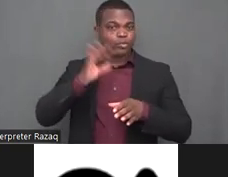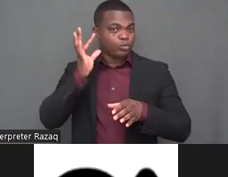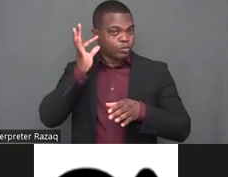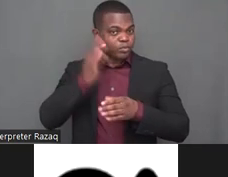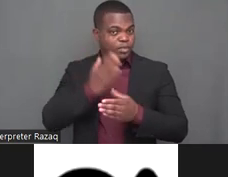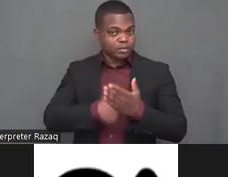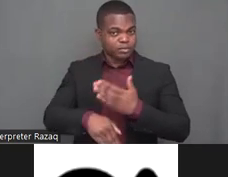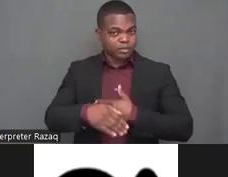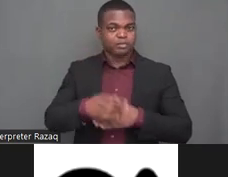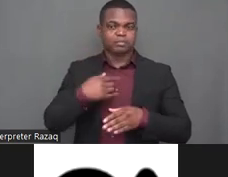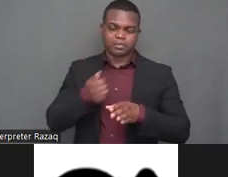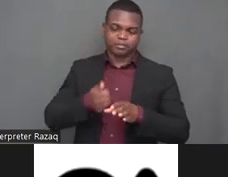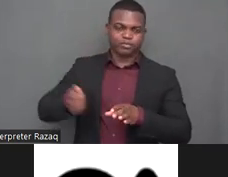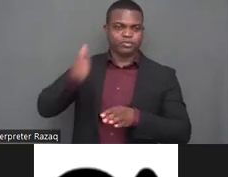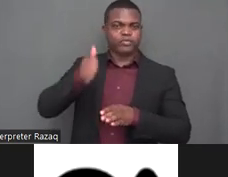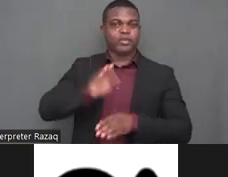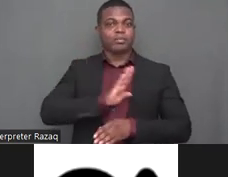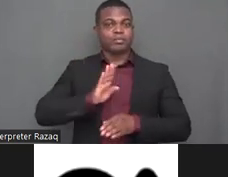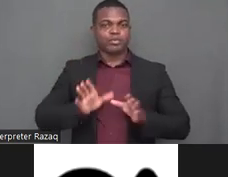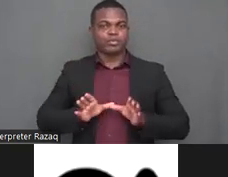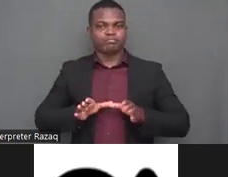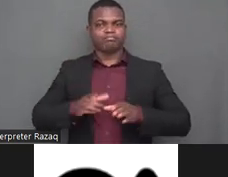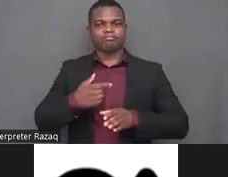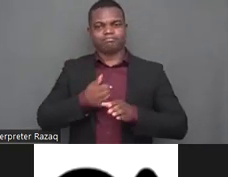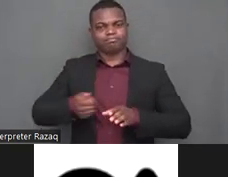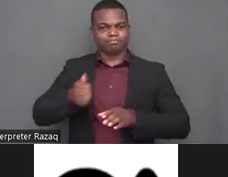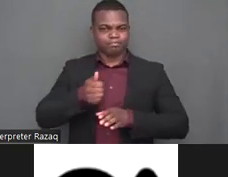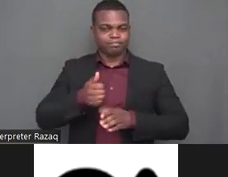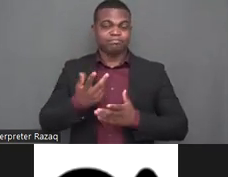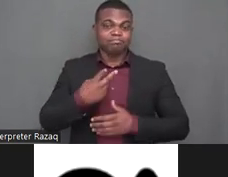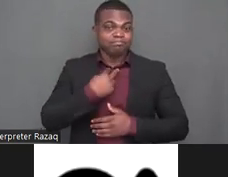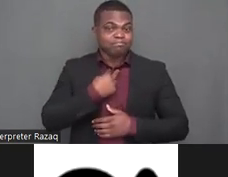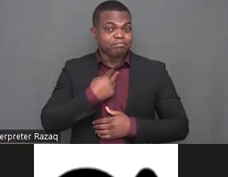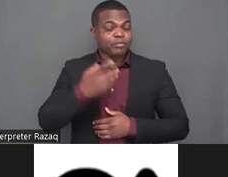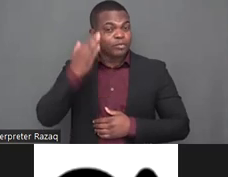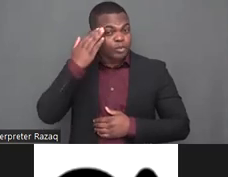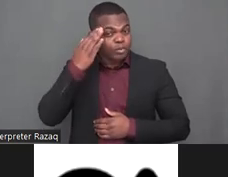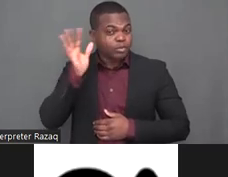with disabilities in indonesia that i think it must be a lot who are coming